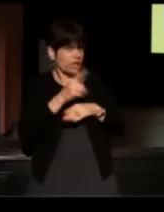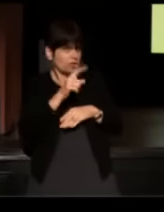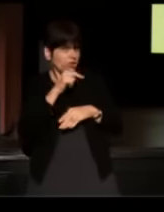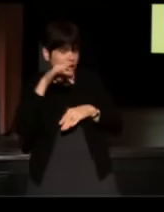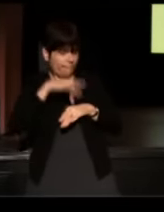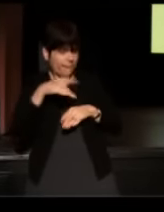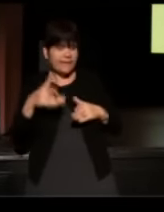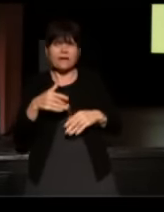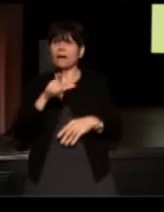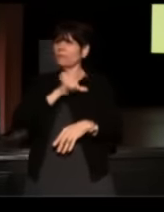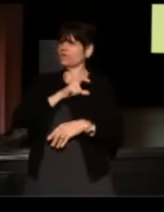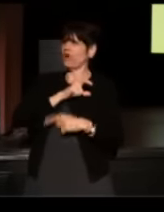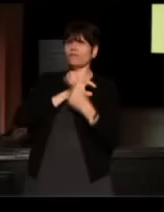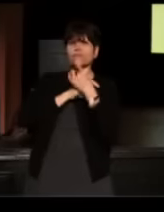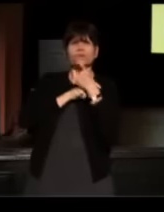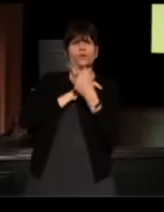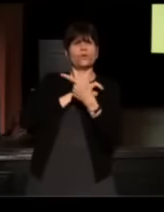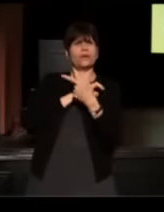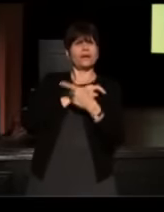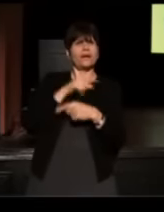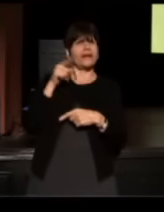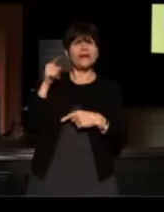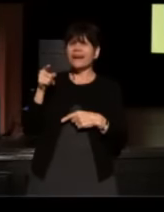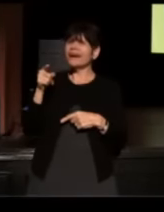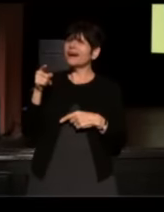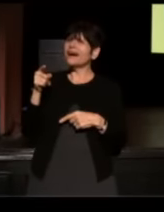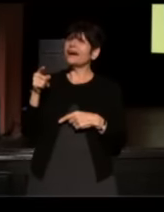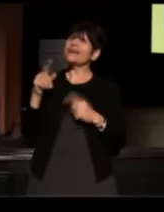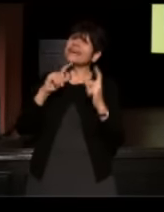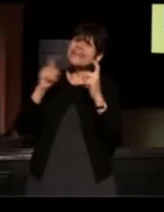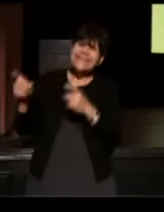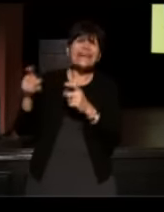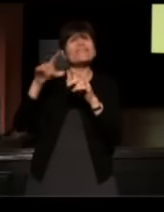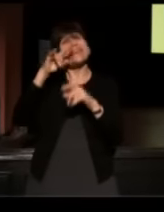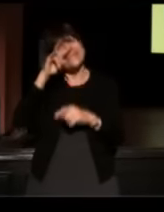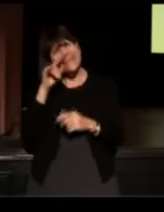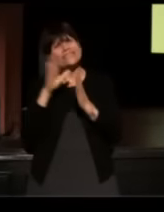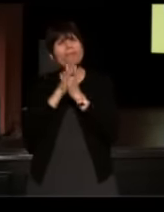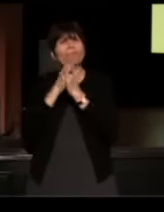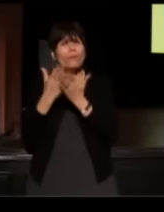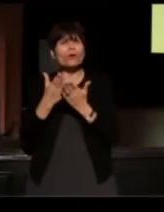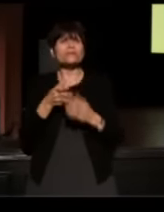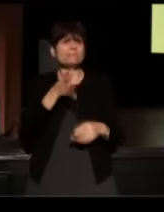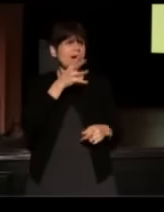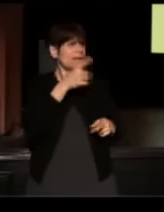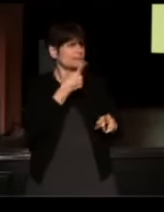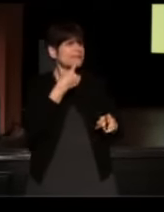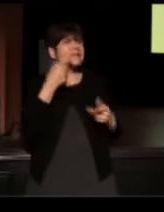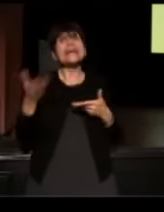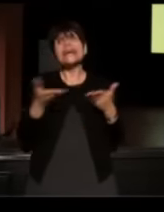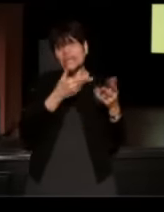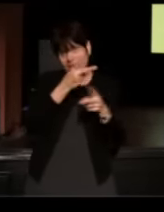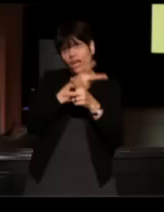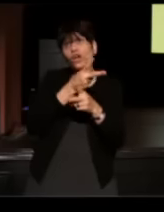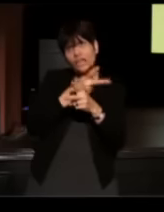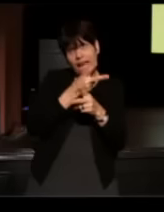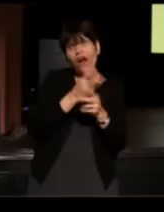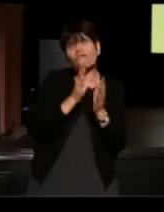The police officer said, "why don't you just give the kid the books?" My mother said, "he'll take good care of them."